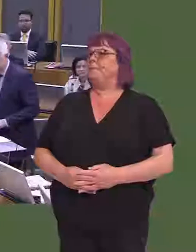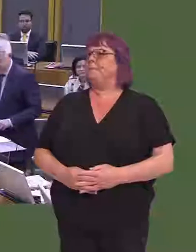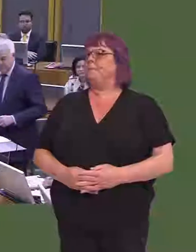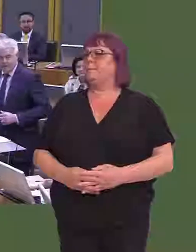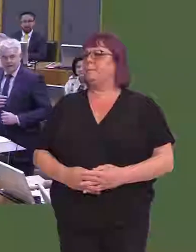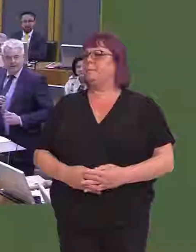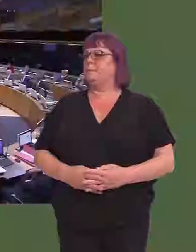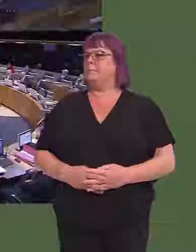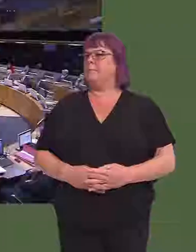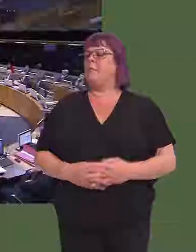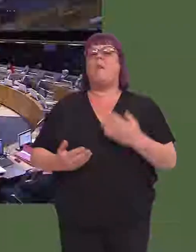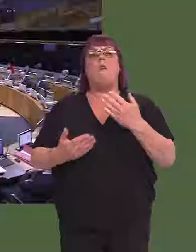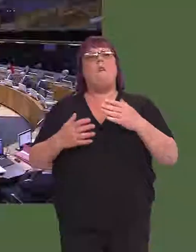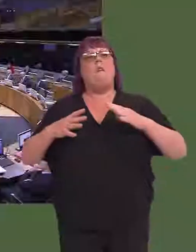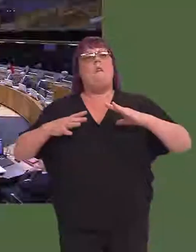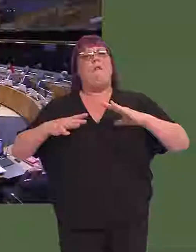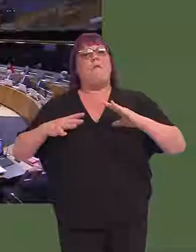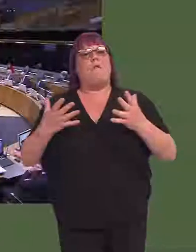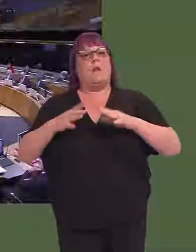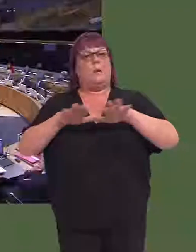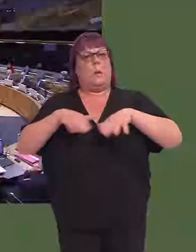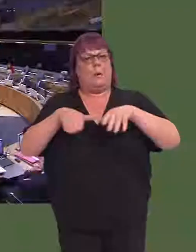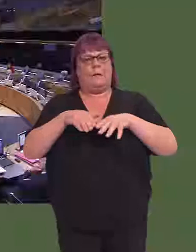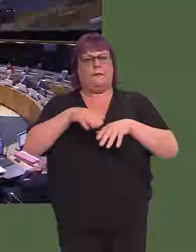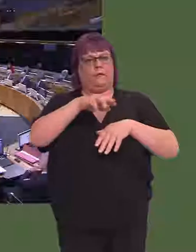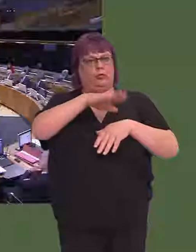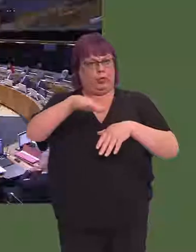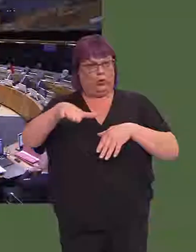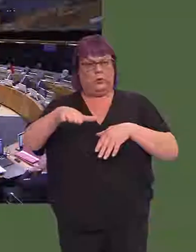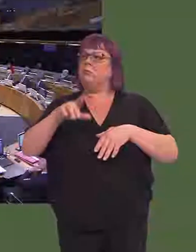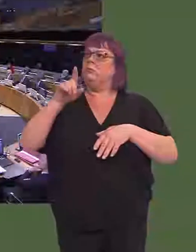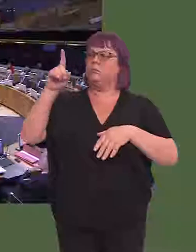Mohammad Asghar (Oscar) AM: Free swimming for children was a flagship Labour party policy